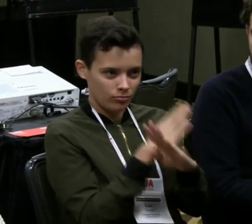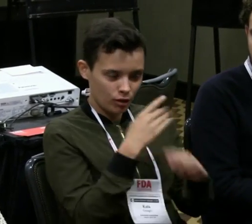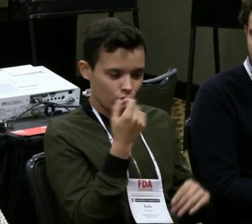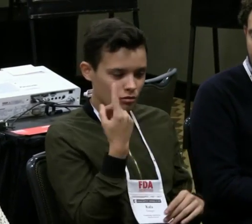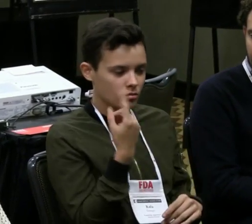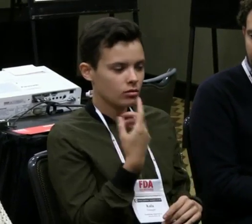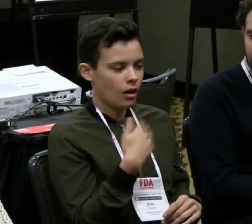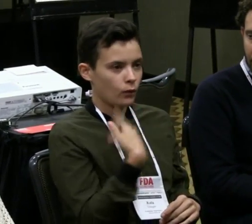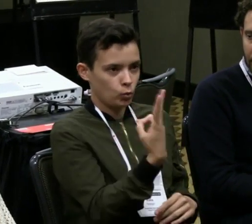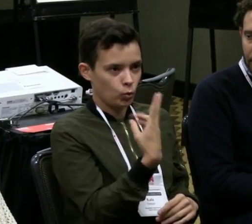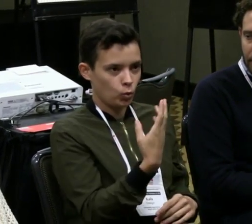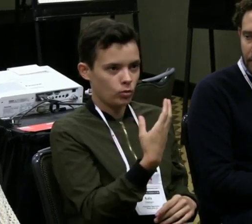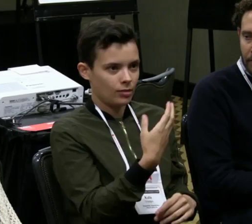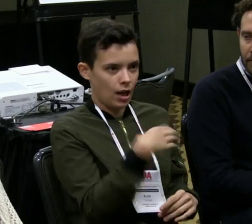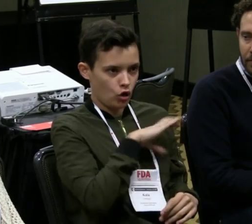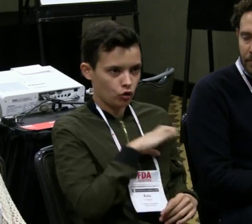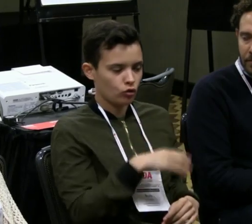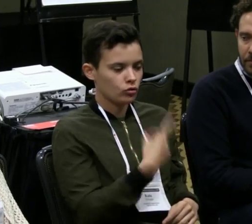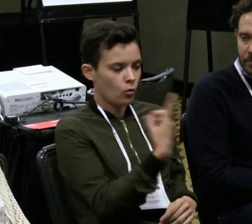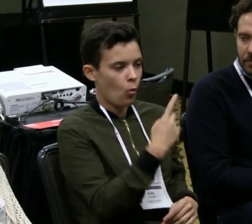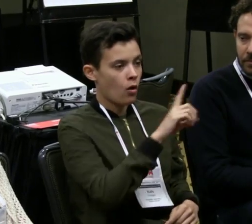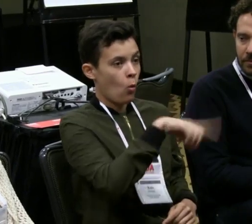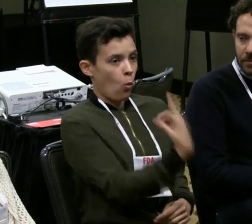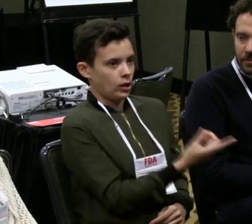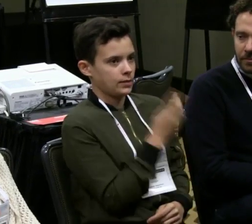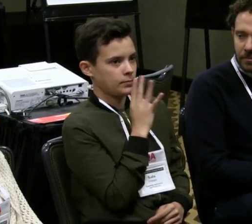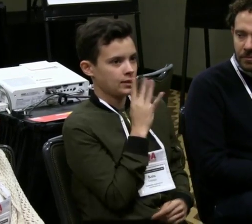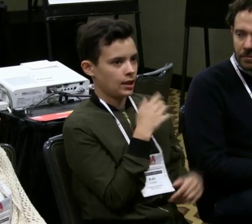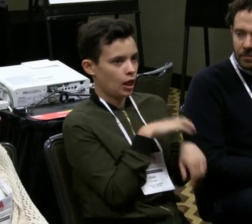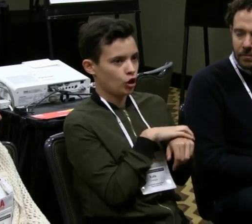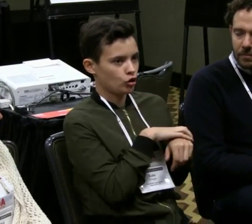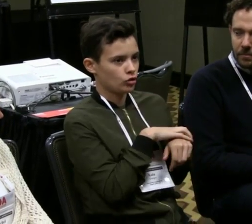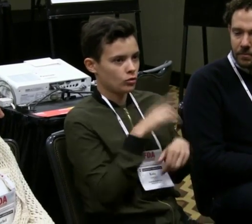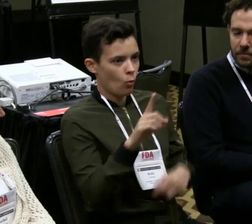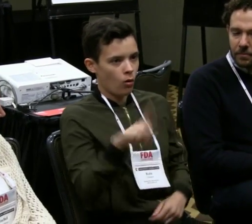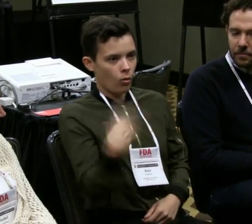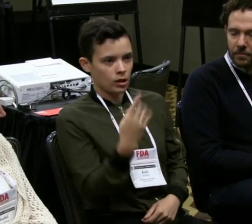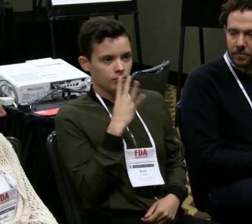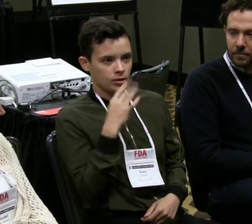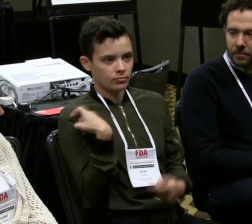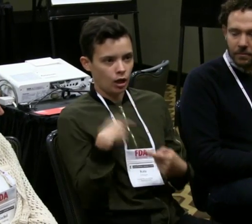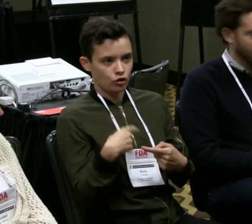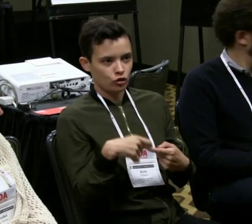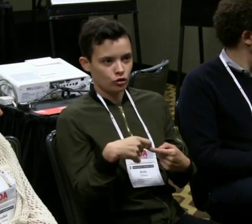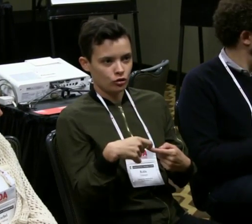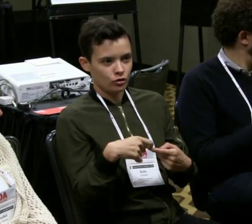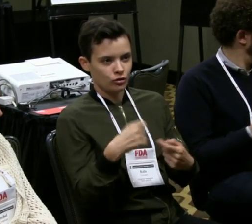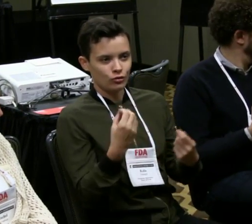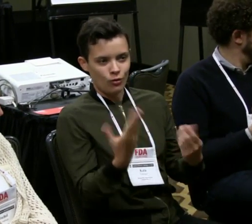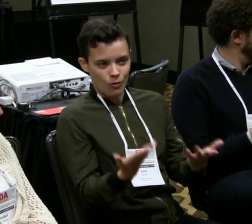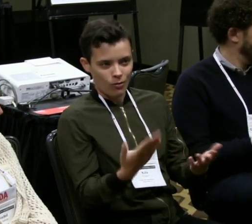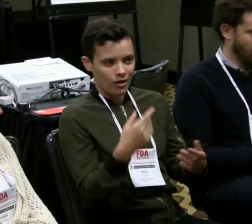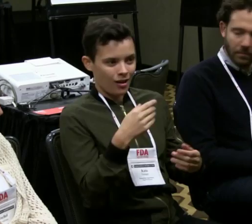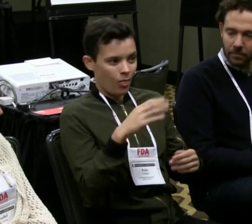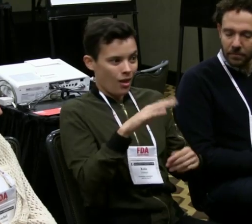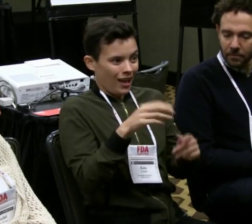it's interesting because with the language barriers we have with two characters, one who only speaks English, one who only speaks Spanish.